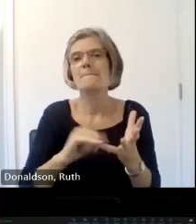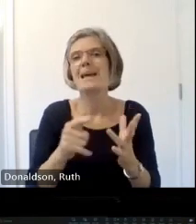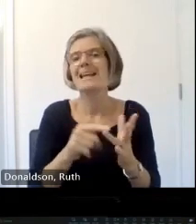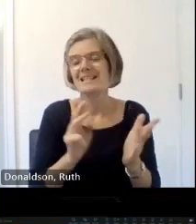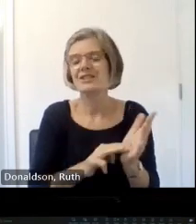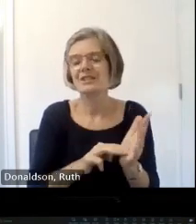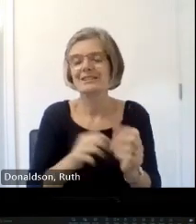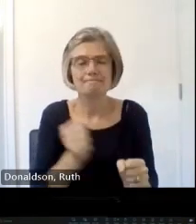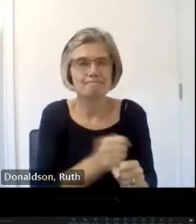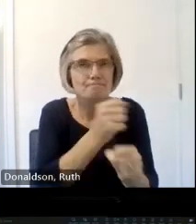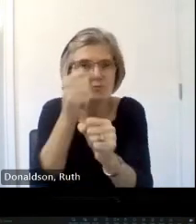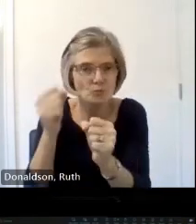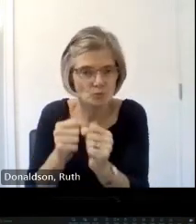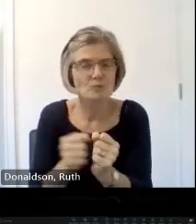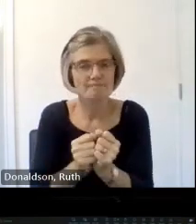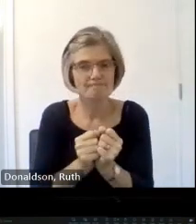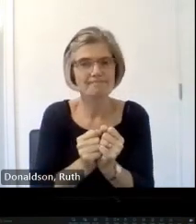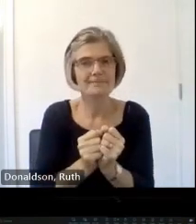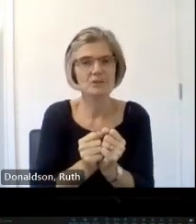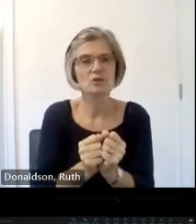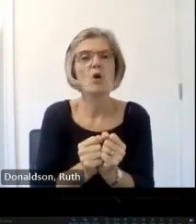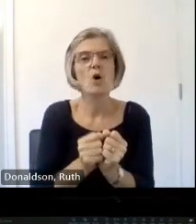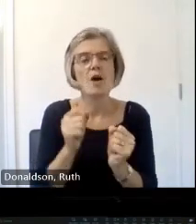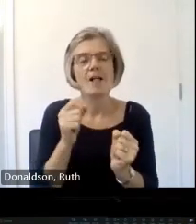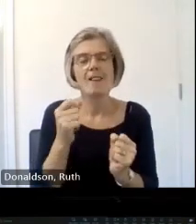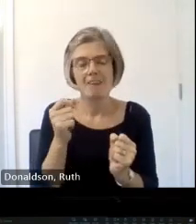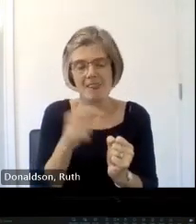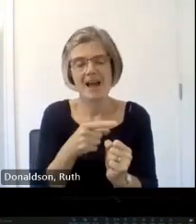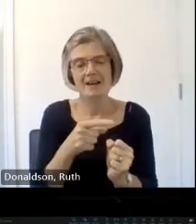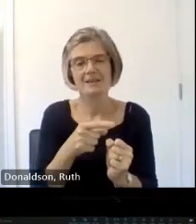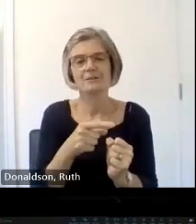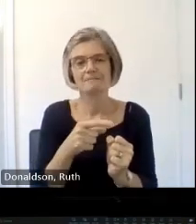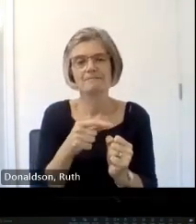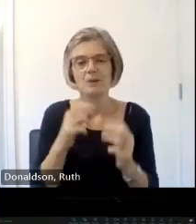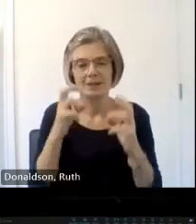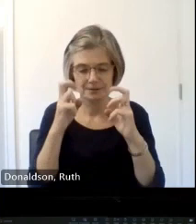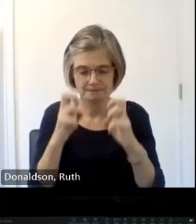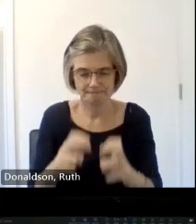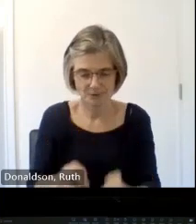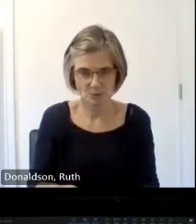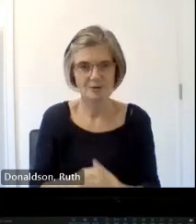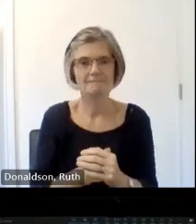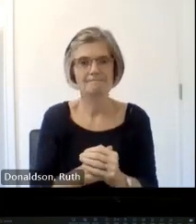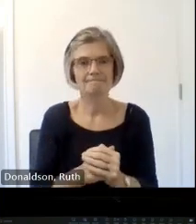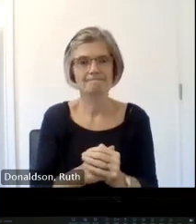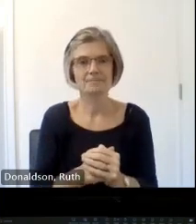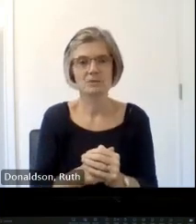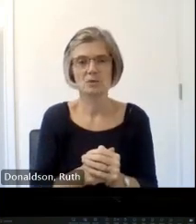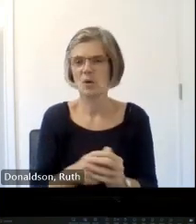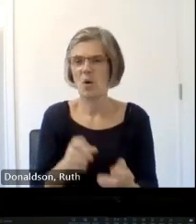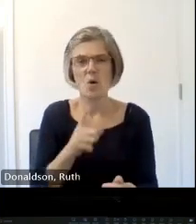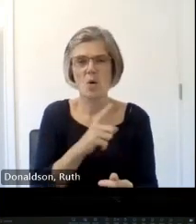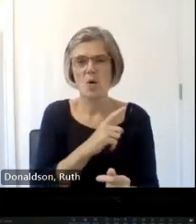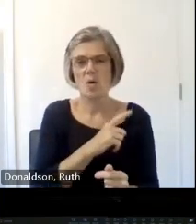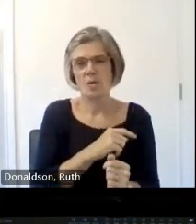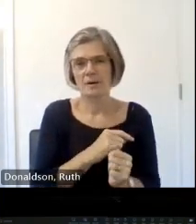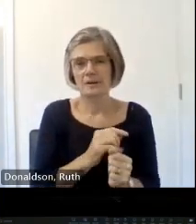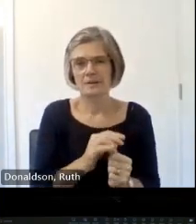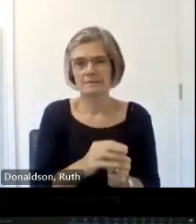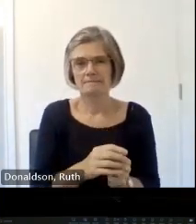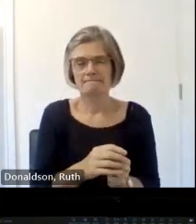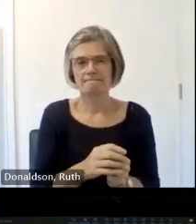and explore a little bit now next one please feel like Chris witty doing it and why M marks